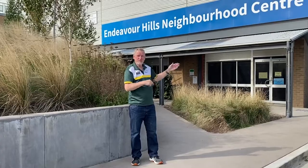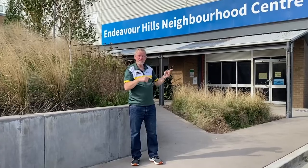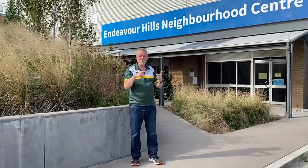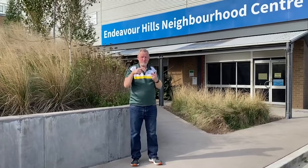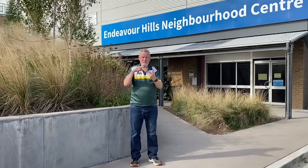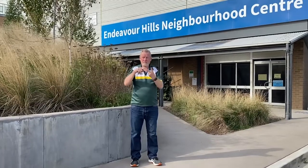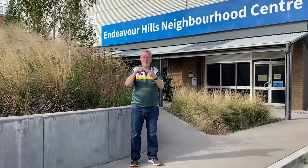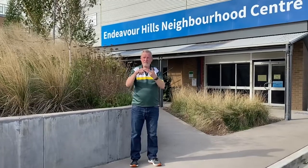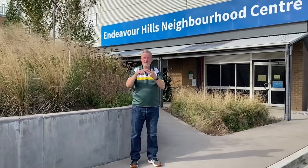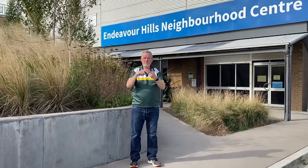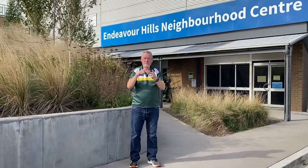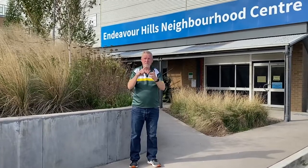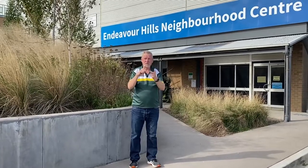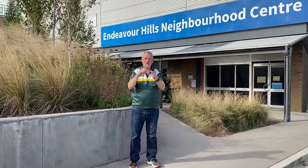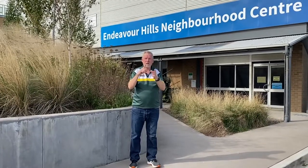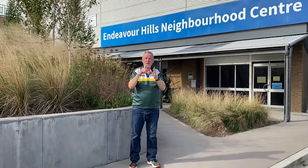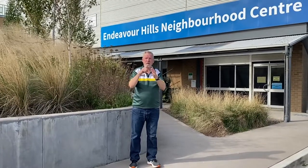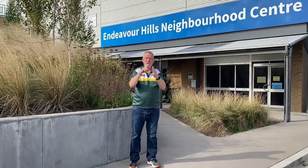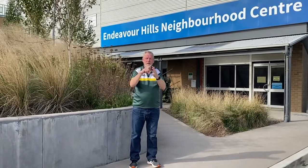The other centre is